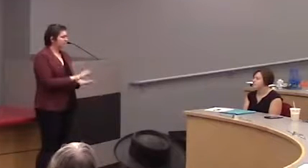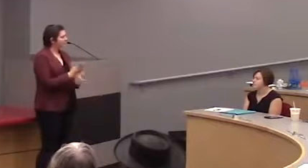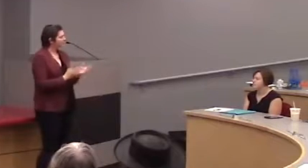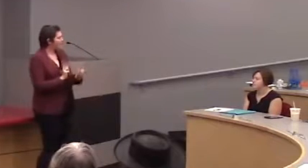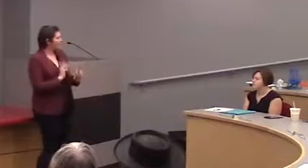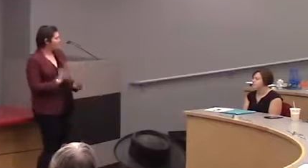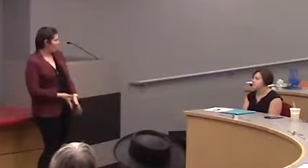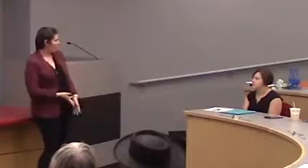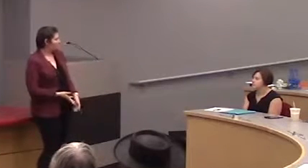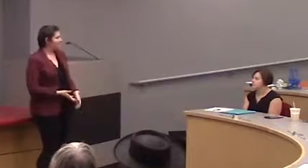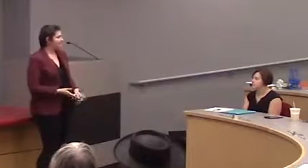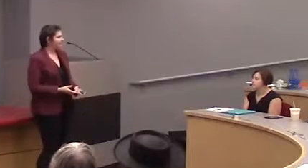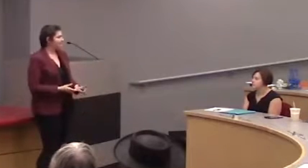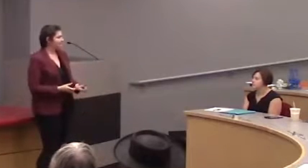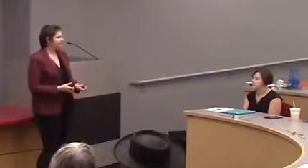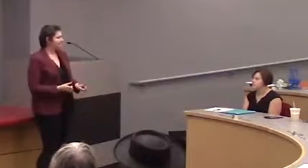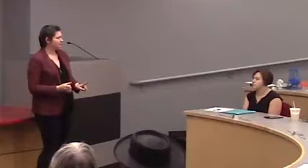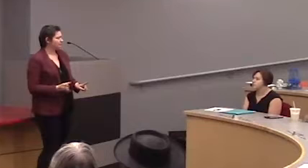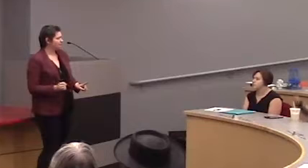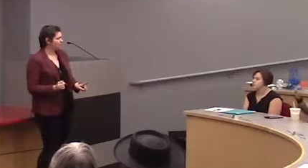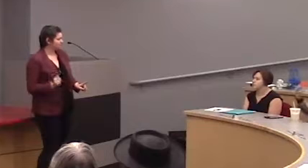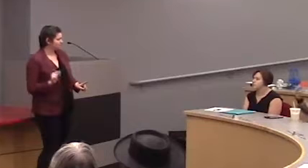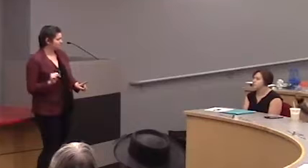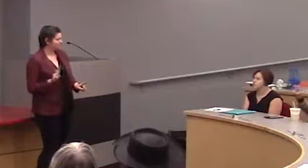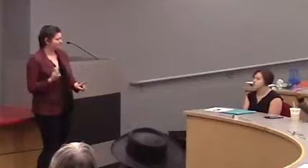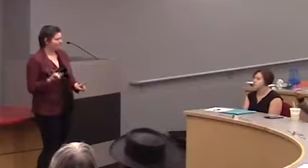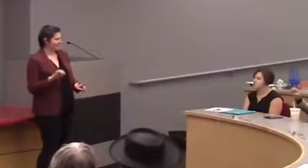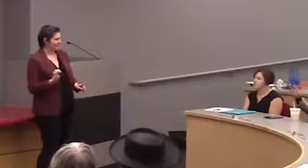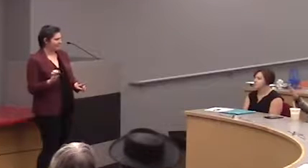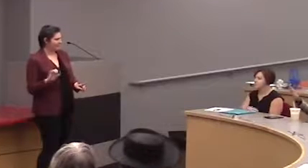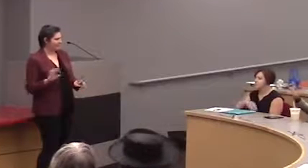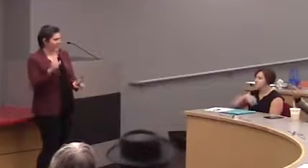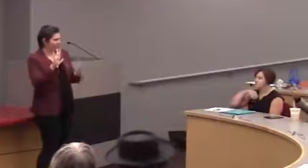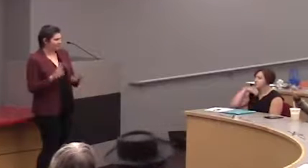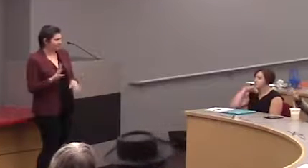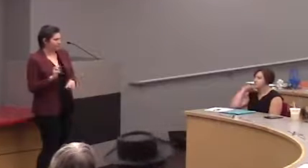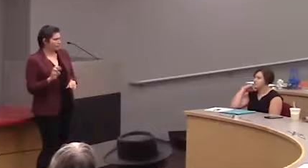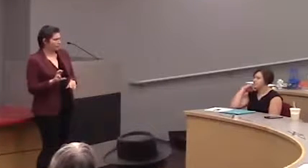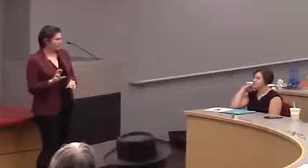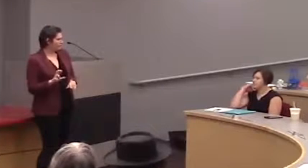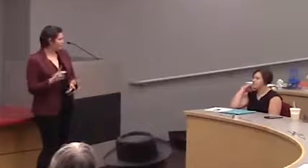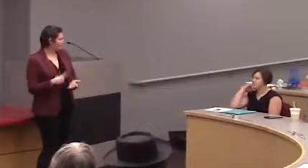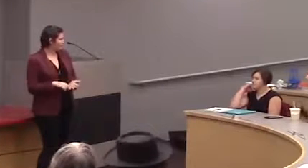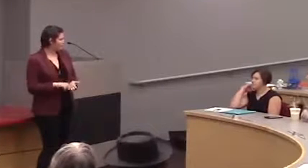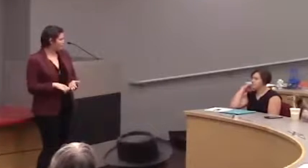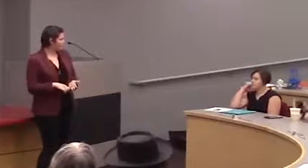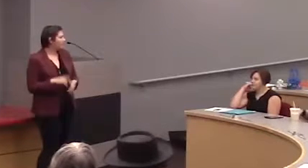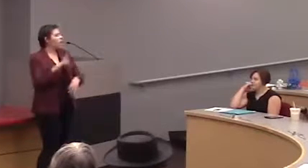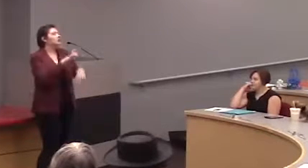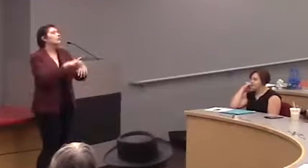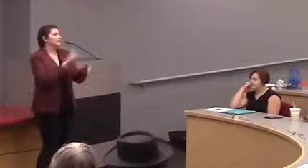we actually had Stevie Wonder touch it, which is, like, really cool. It was really, really neat.